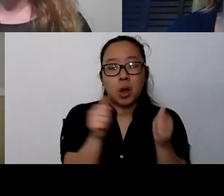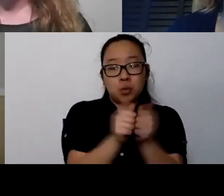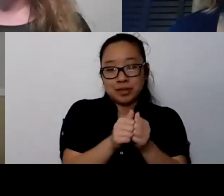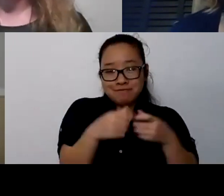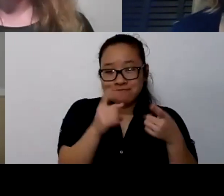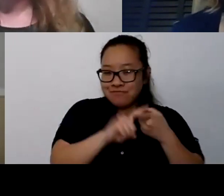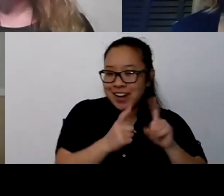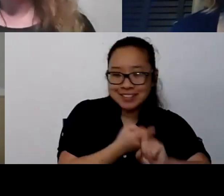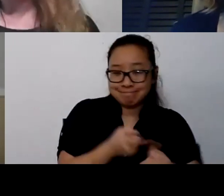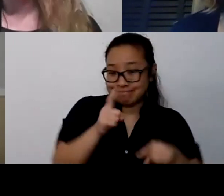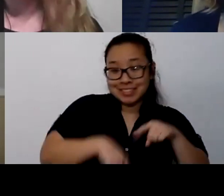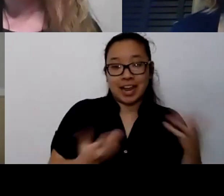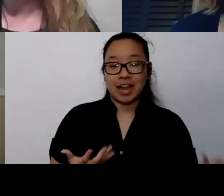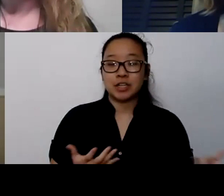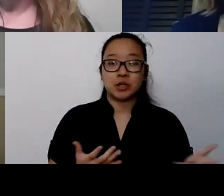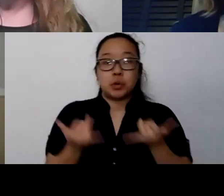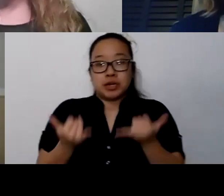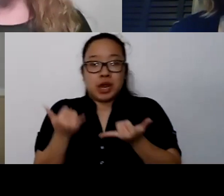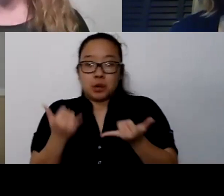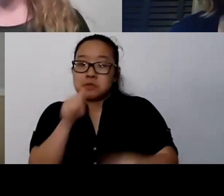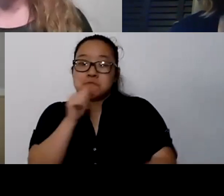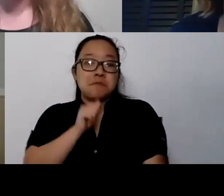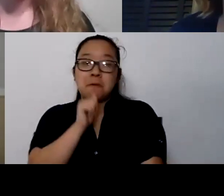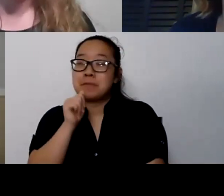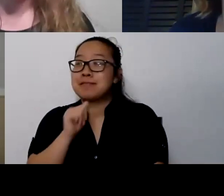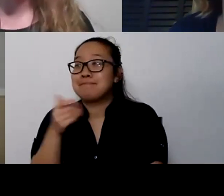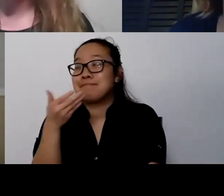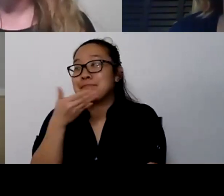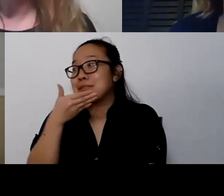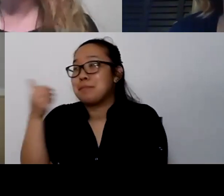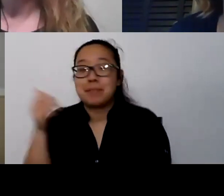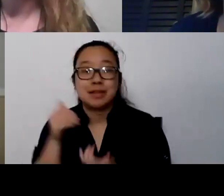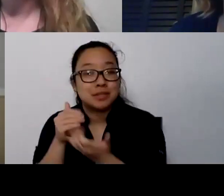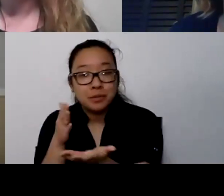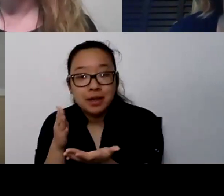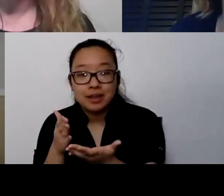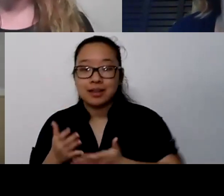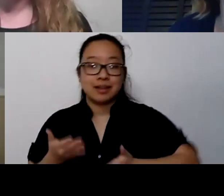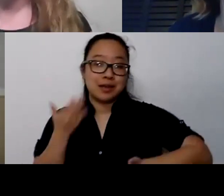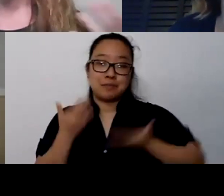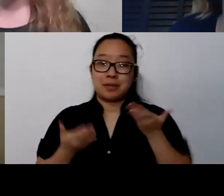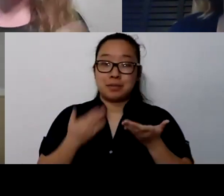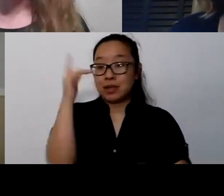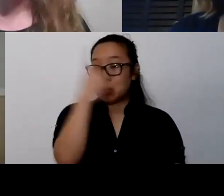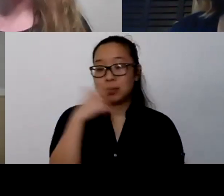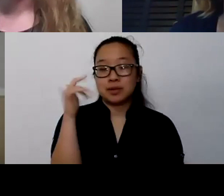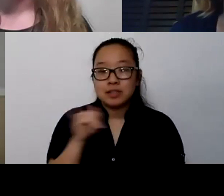we're all doing it the best way we know how. And so some of that sometimes looks like increased substance use. And so we're definitely seeing more of that.